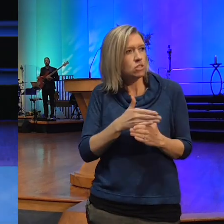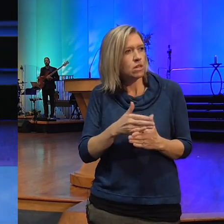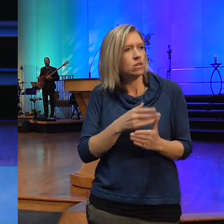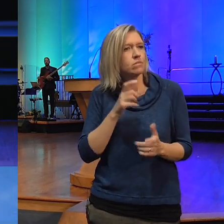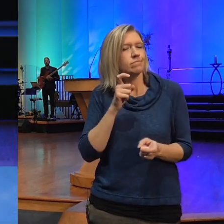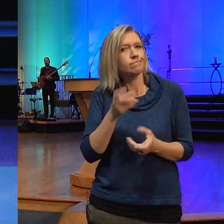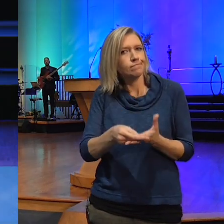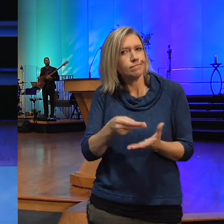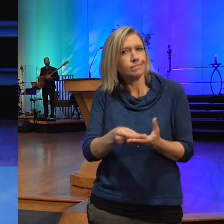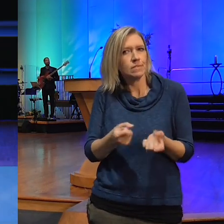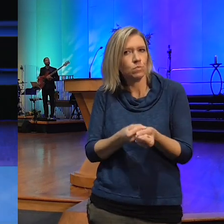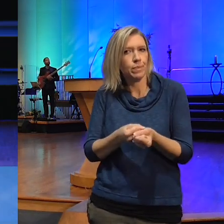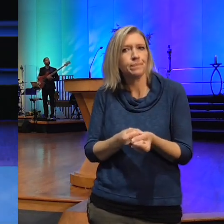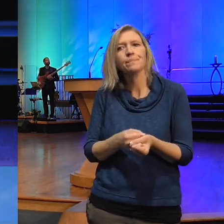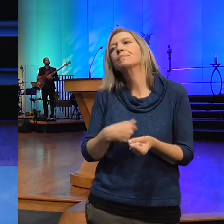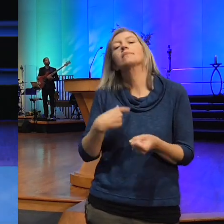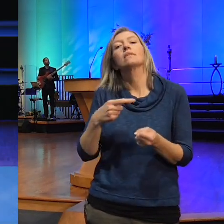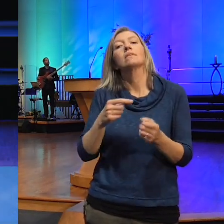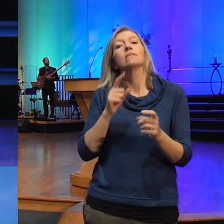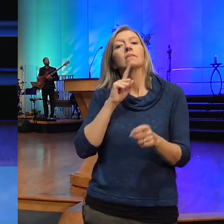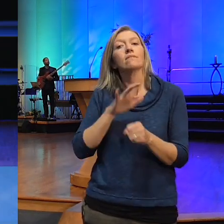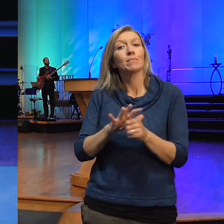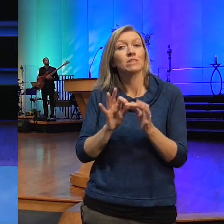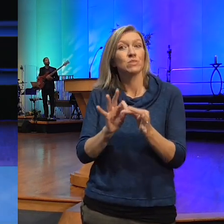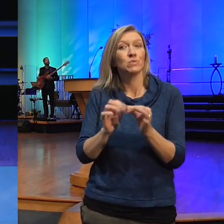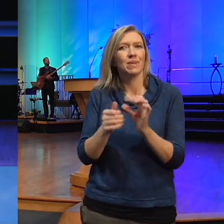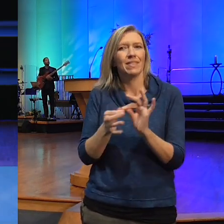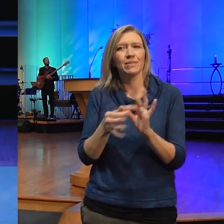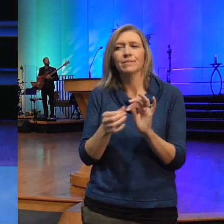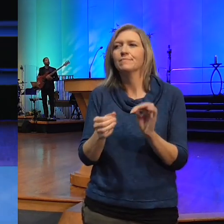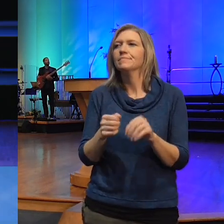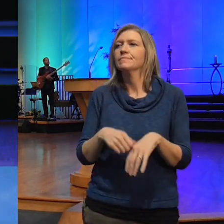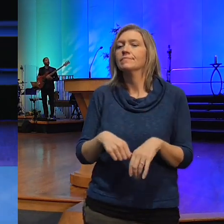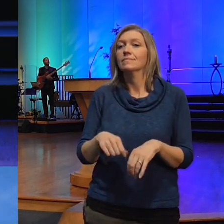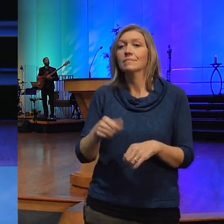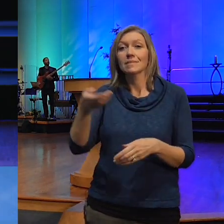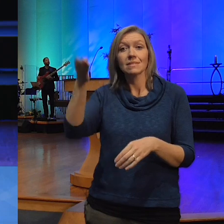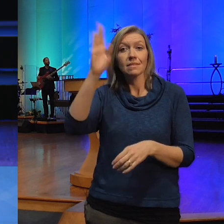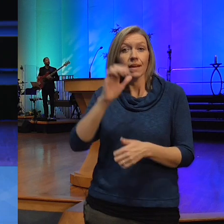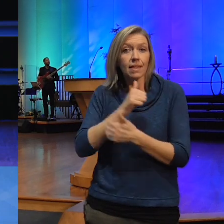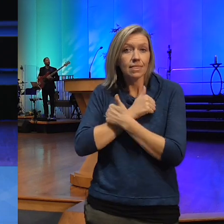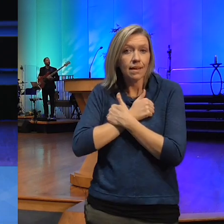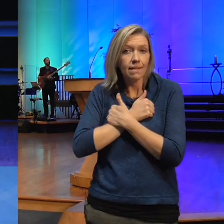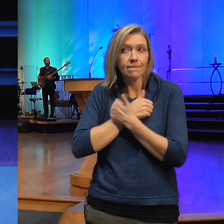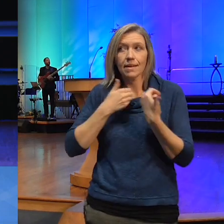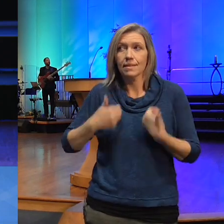say our affirmation together so please say with me Divine love as me blesses